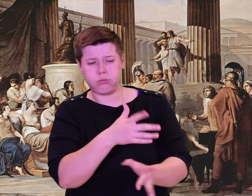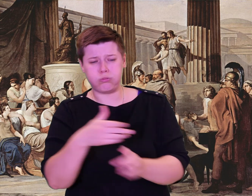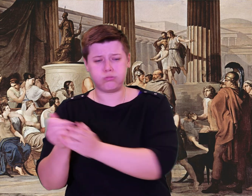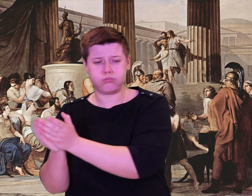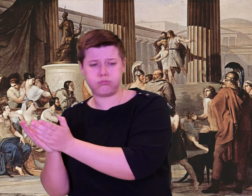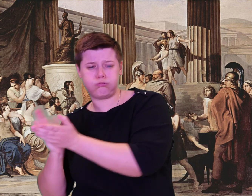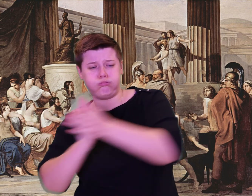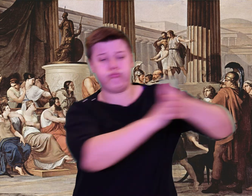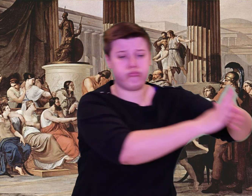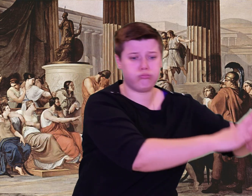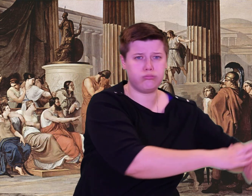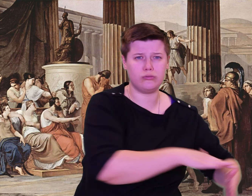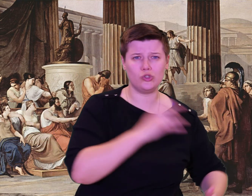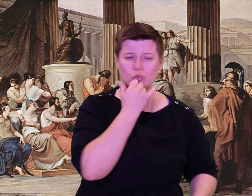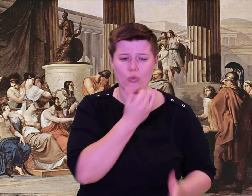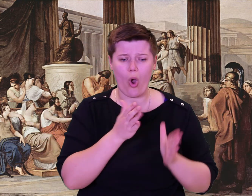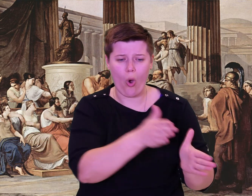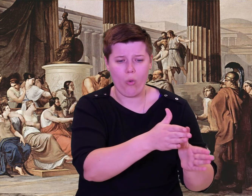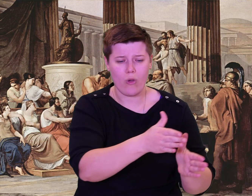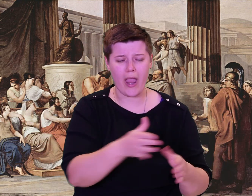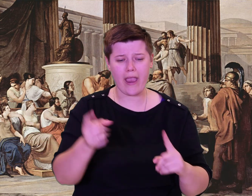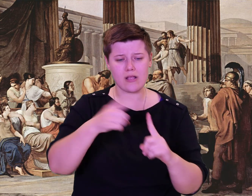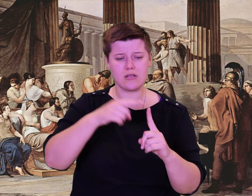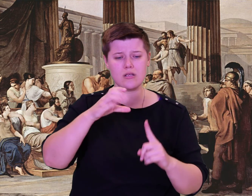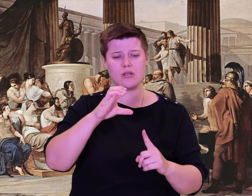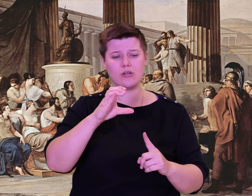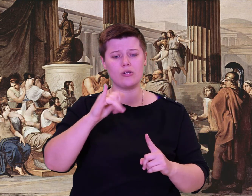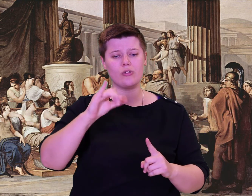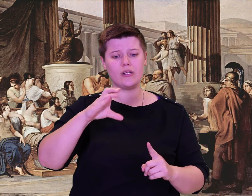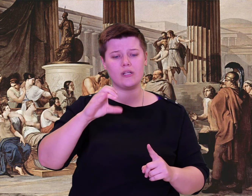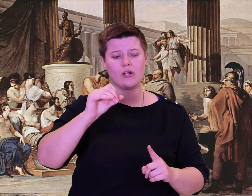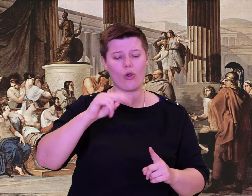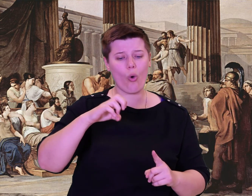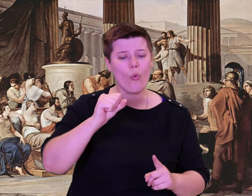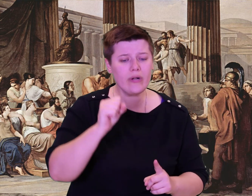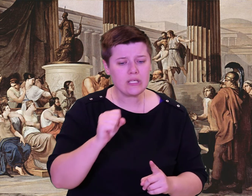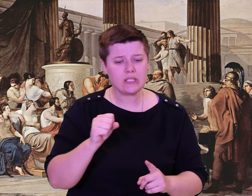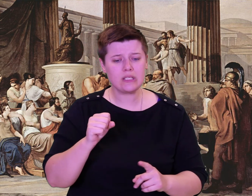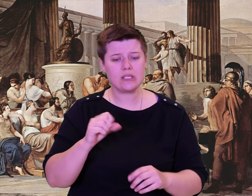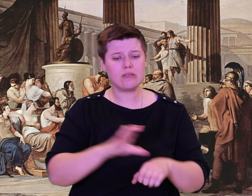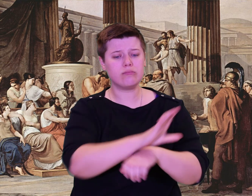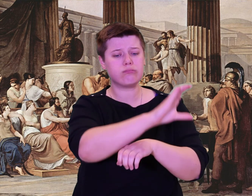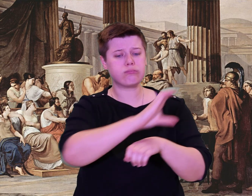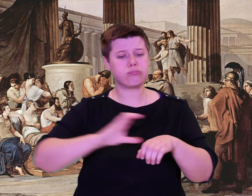A blast of wind pushed me off course towards the Cicones in Ismarus.